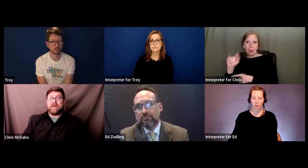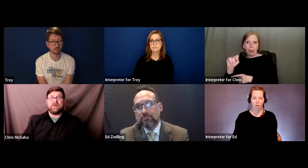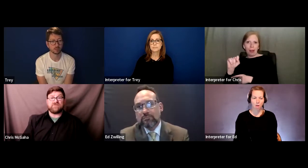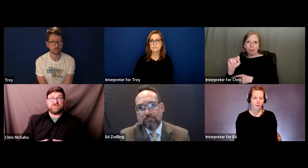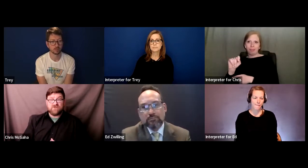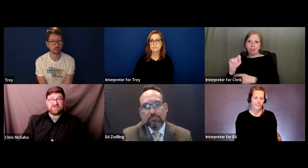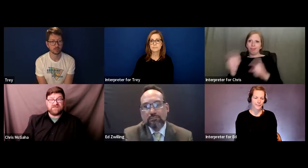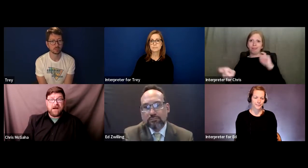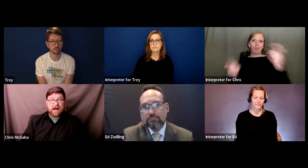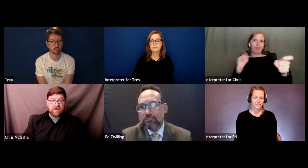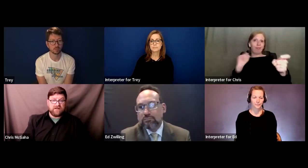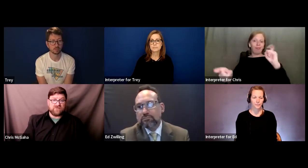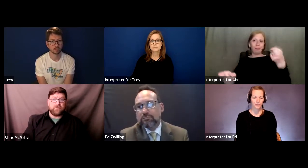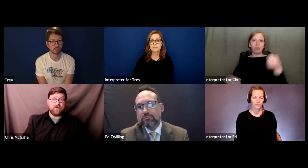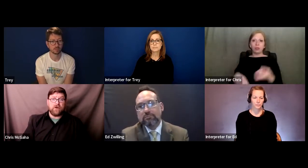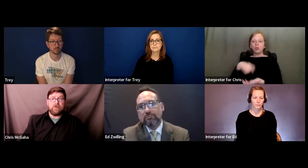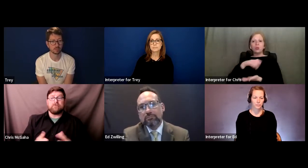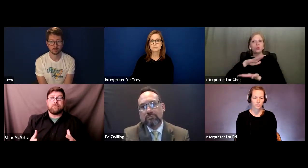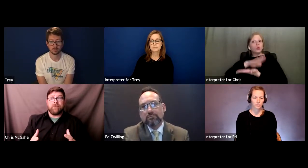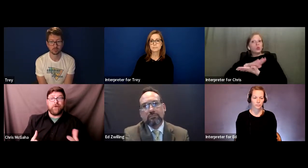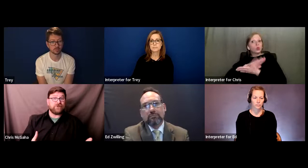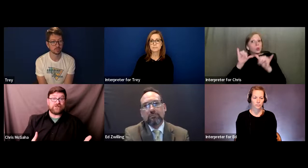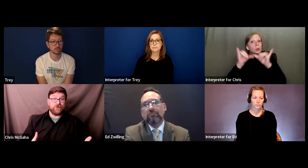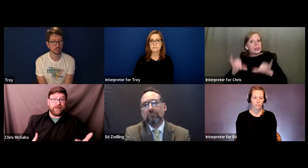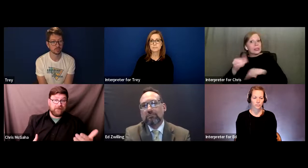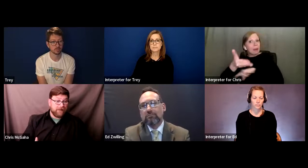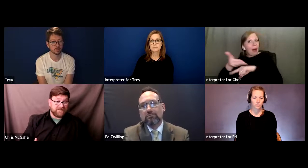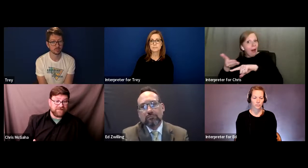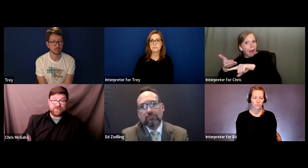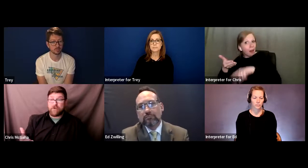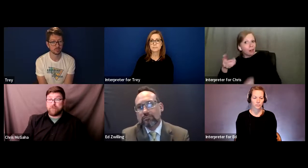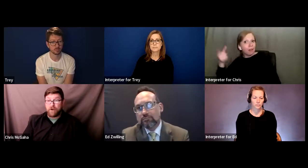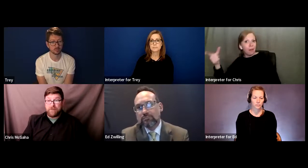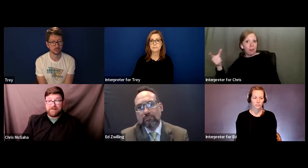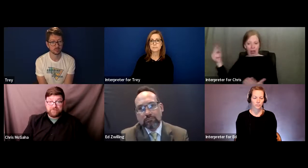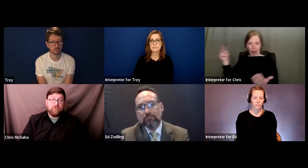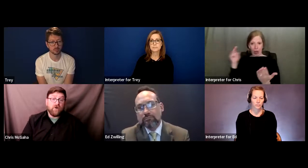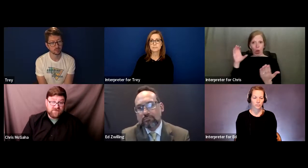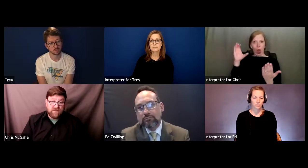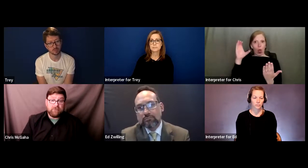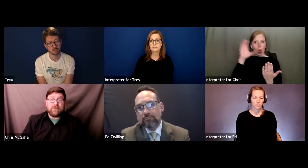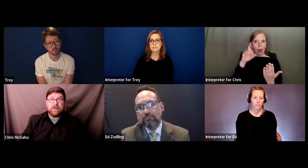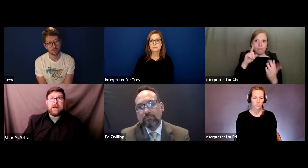When it comes to a school system hiring an interpreter, they're just looking at a license or a permit, most of them.